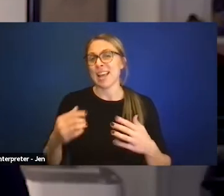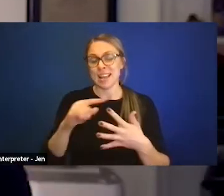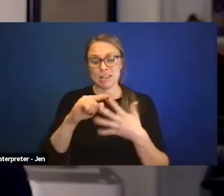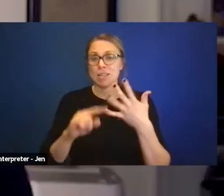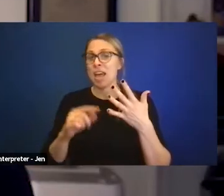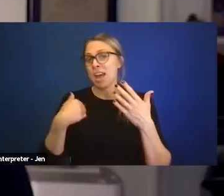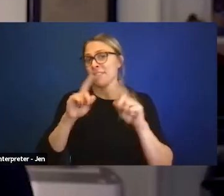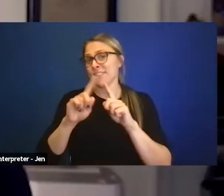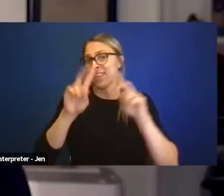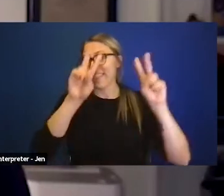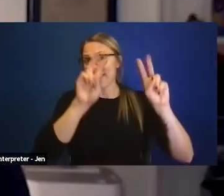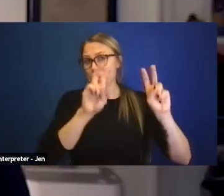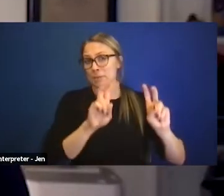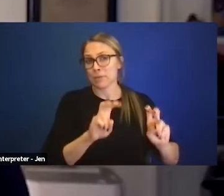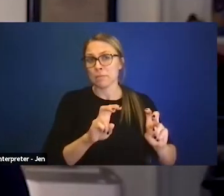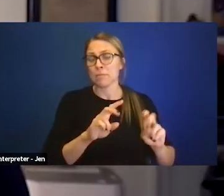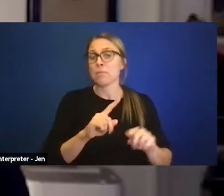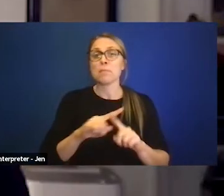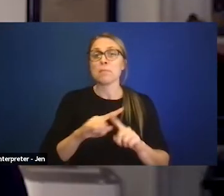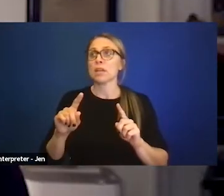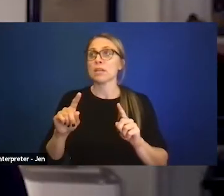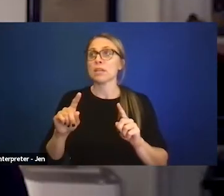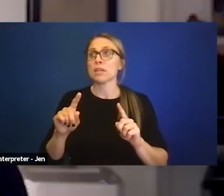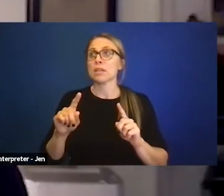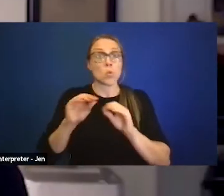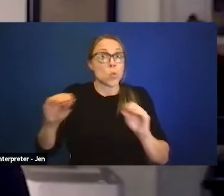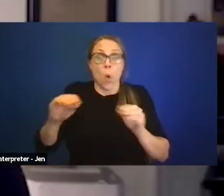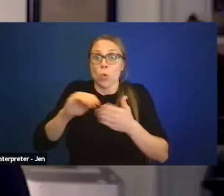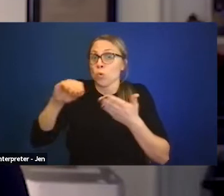but nobody should be graduating in any major